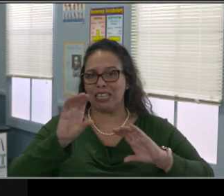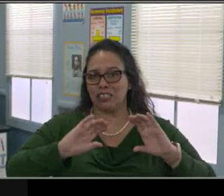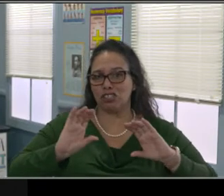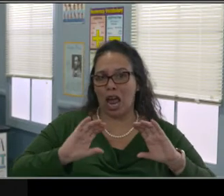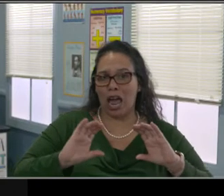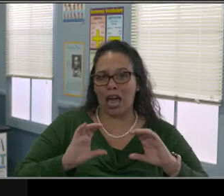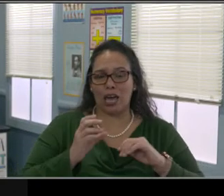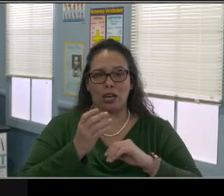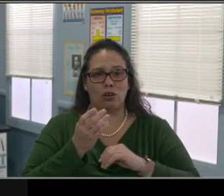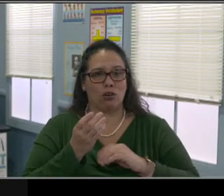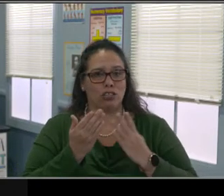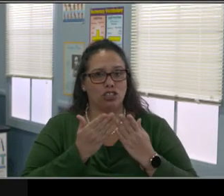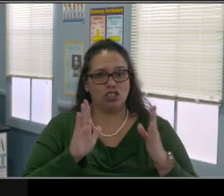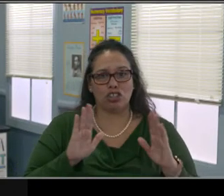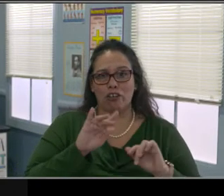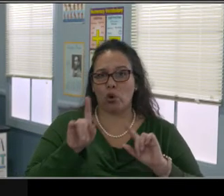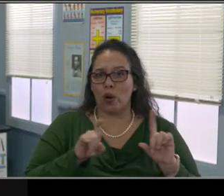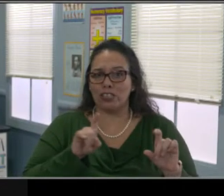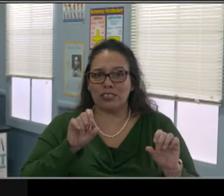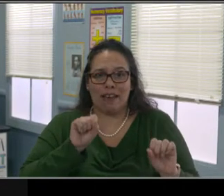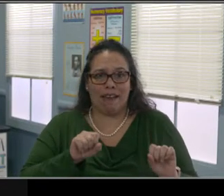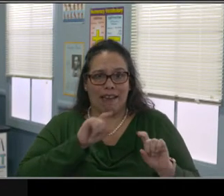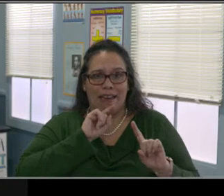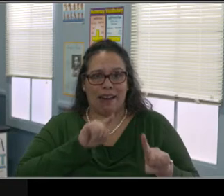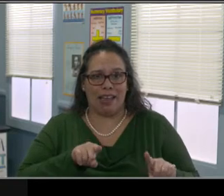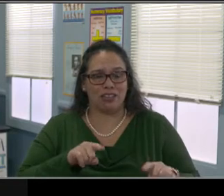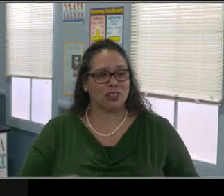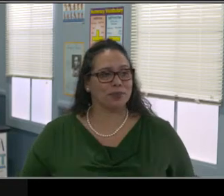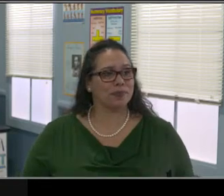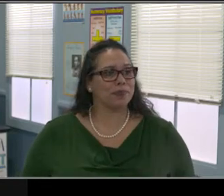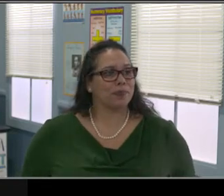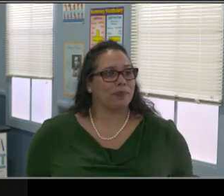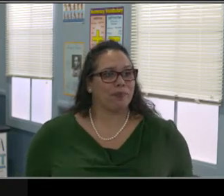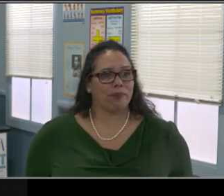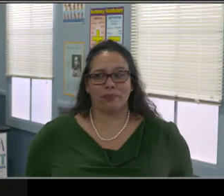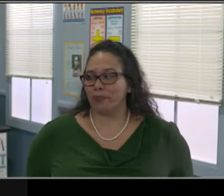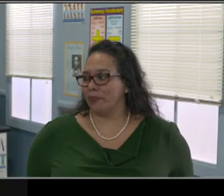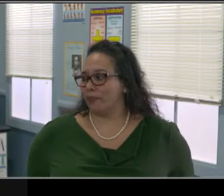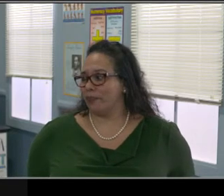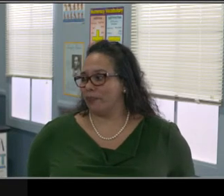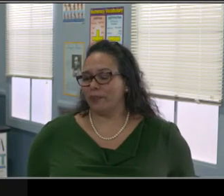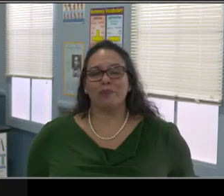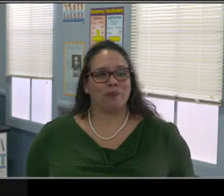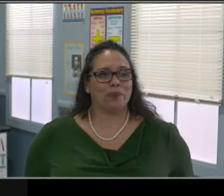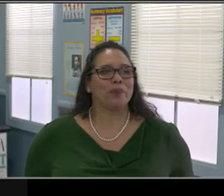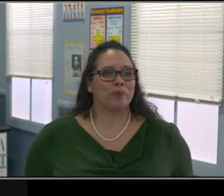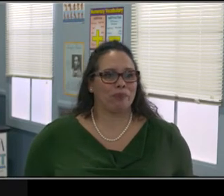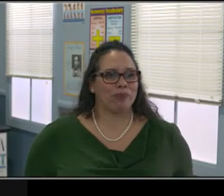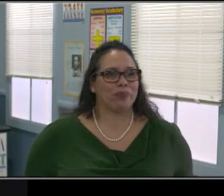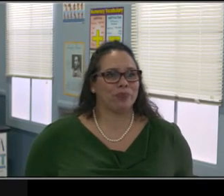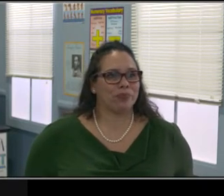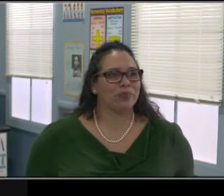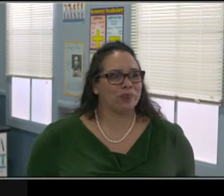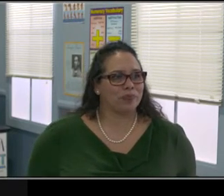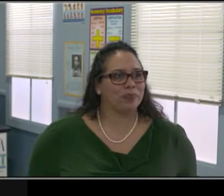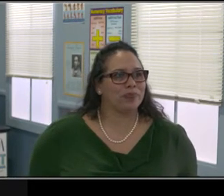Doesn't look like there are any questions but I just want to give a shout out. Thank you to Dr. Wendy Rosenquist for providing